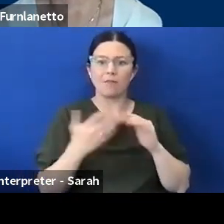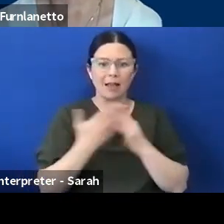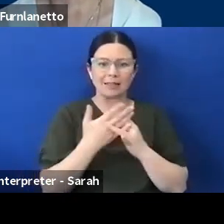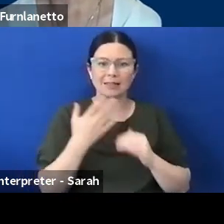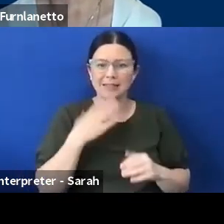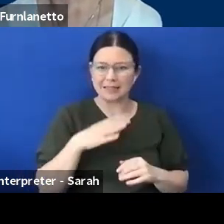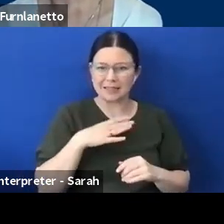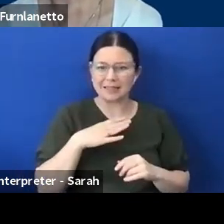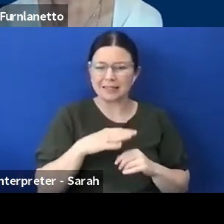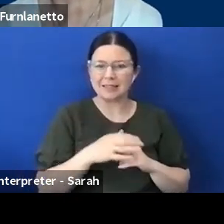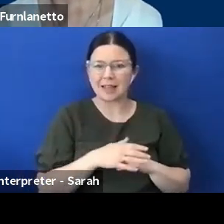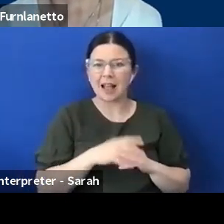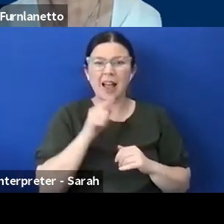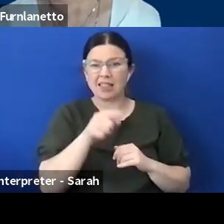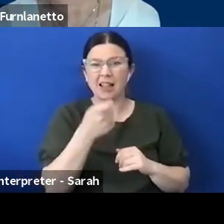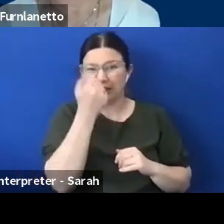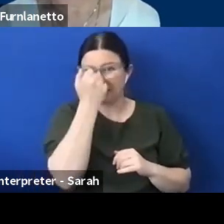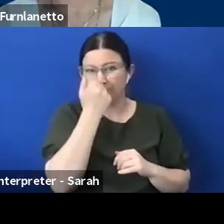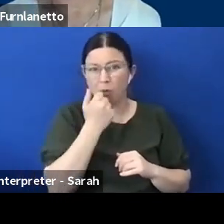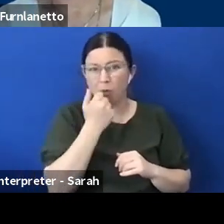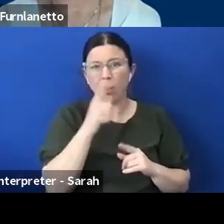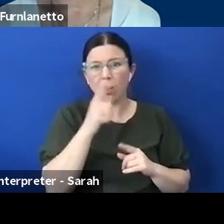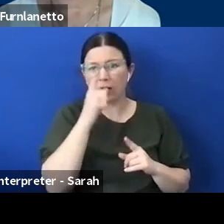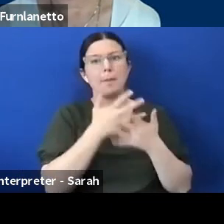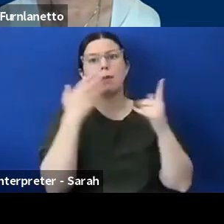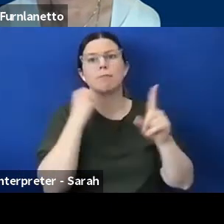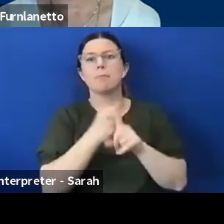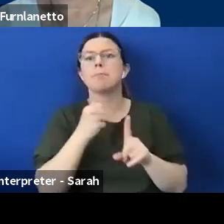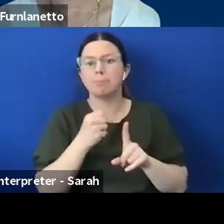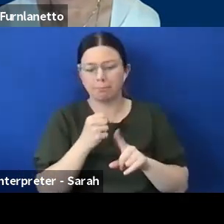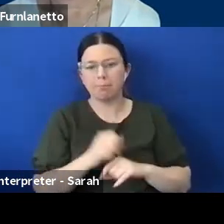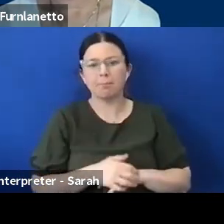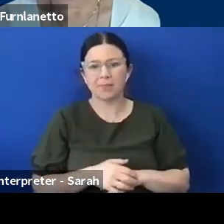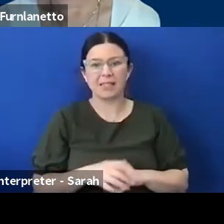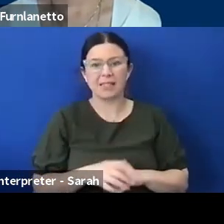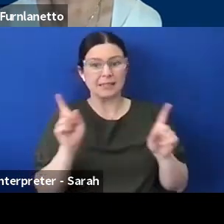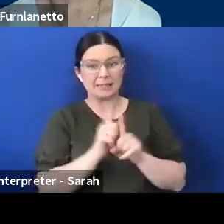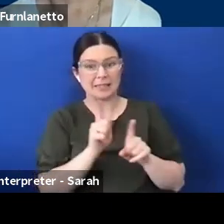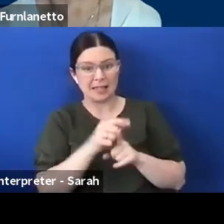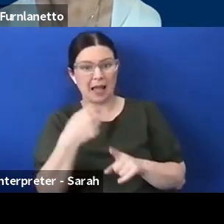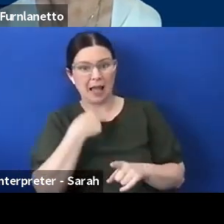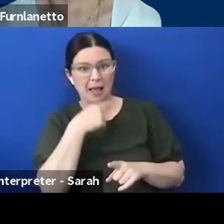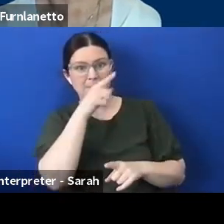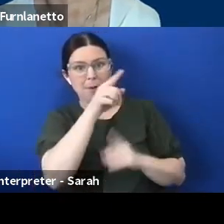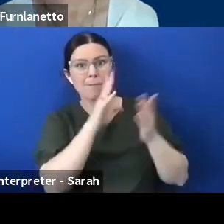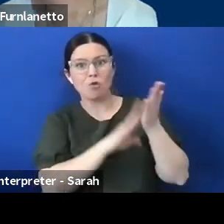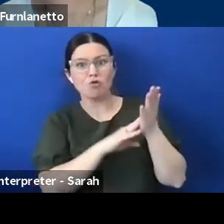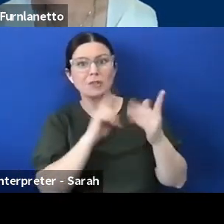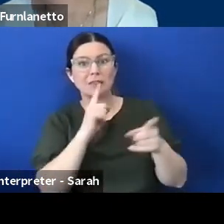that makes all the difference um i'm the same as what maurice was saying i'm an open book